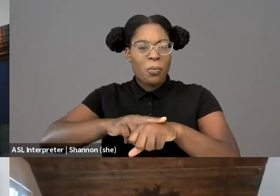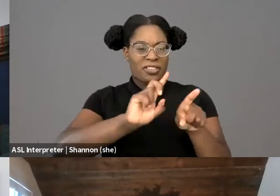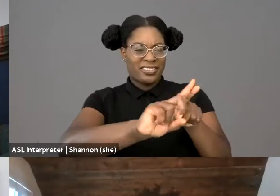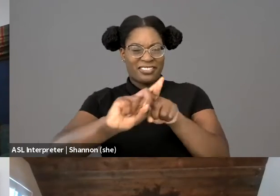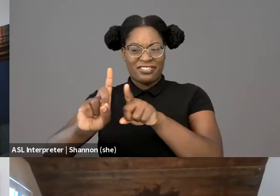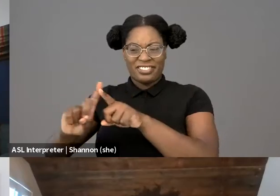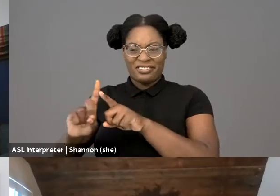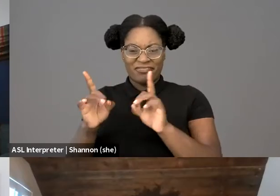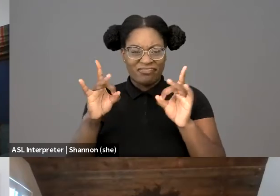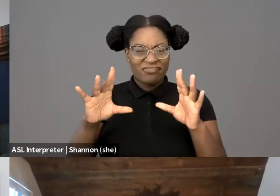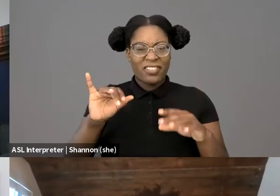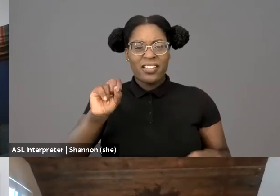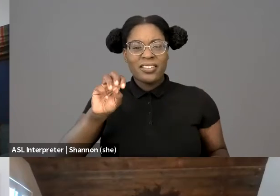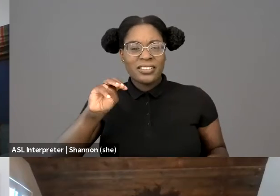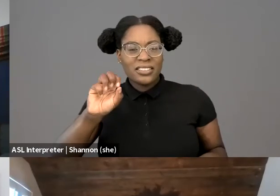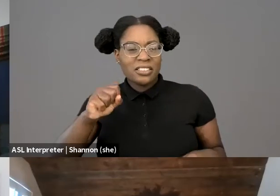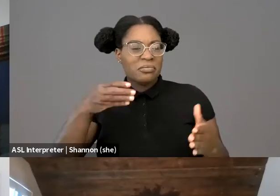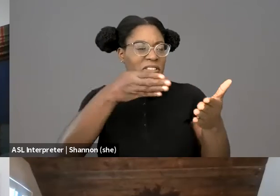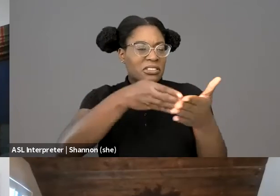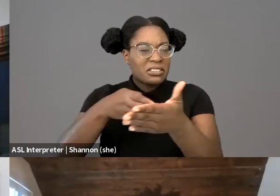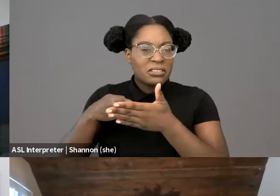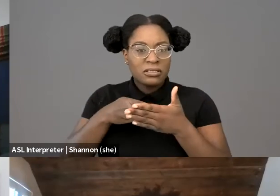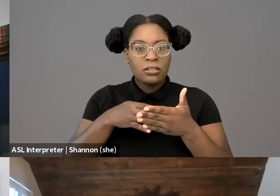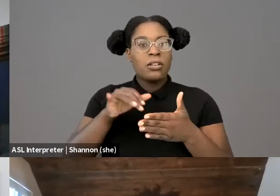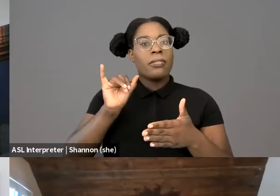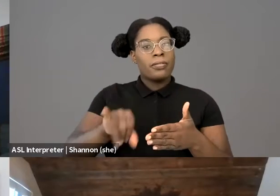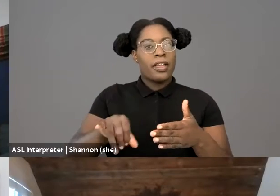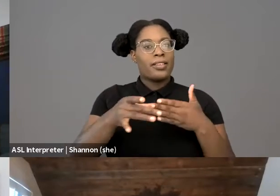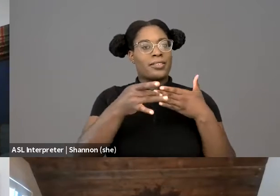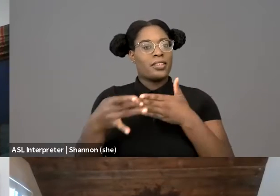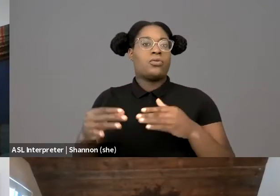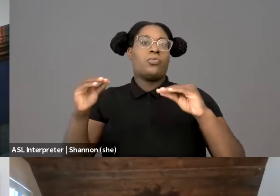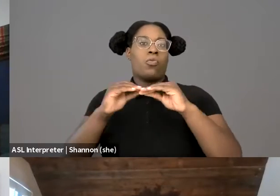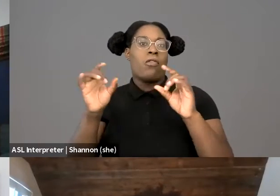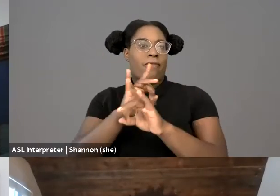that too often has fanned the flames of violence, especially between citizens and police.